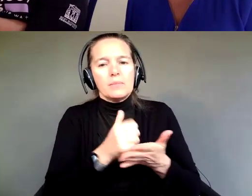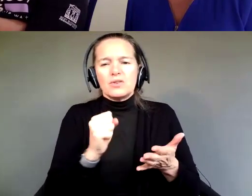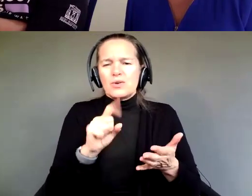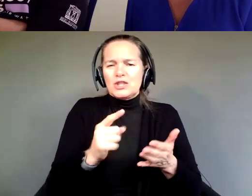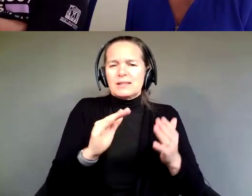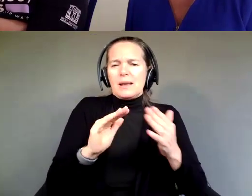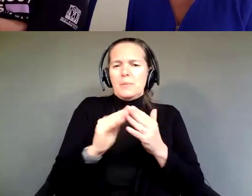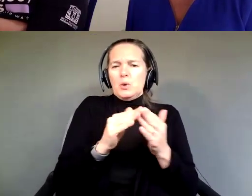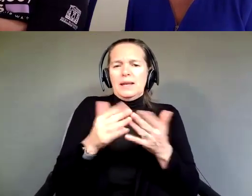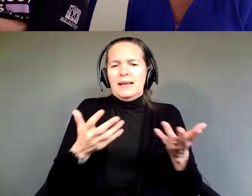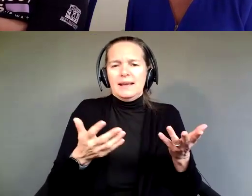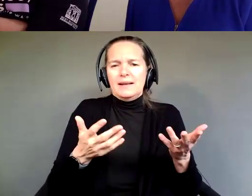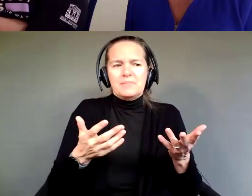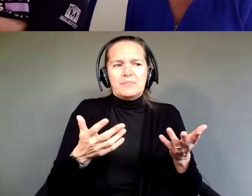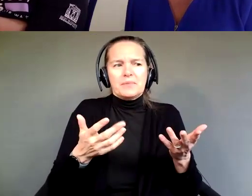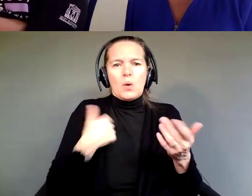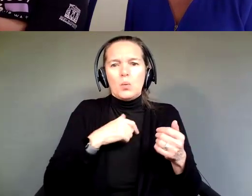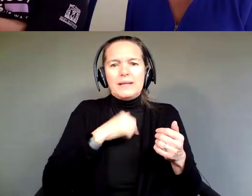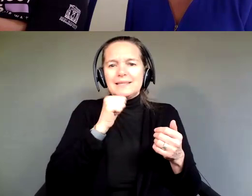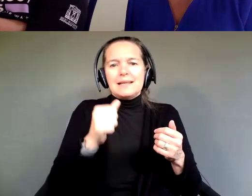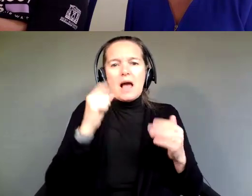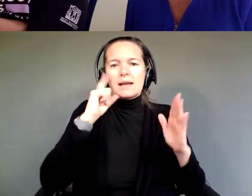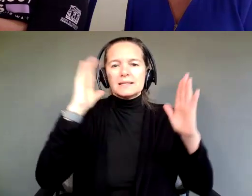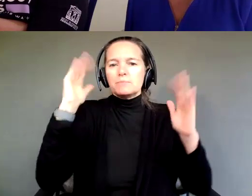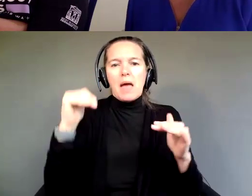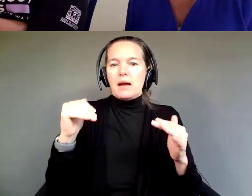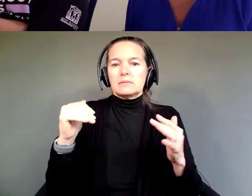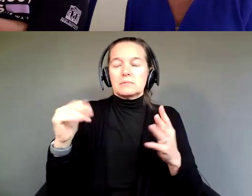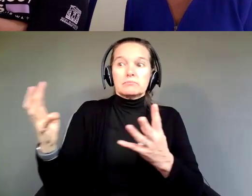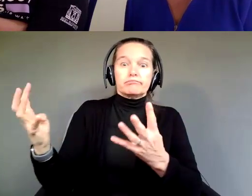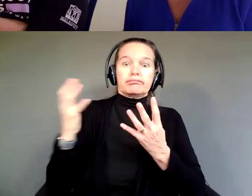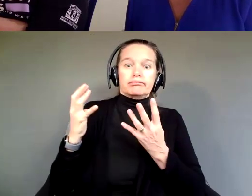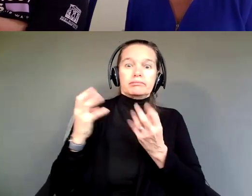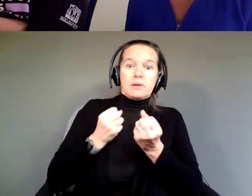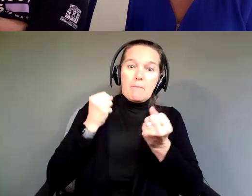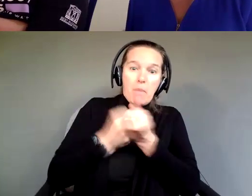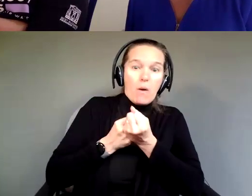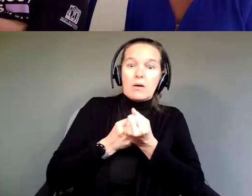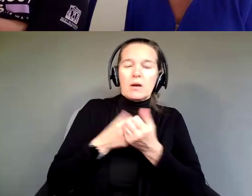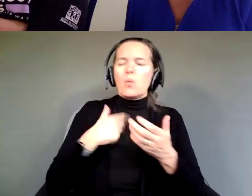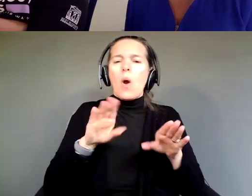We didn't expect just the support of the community. We opened right before COVID.